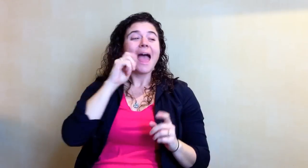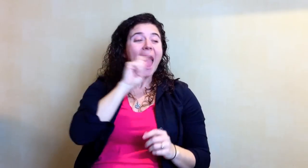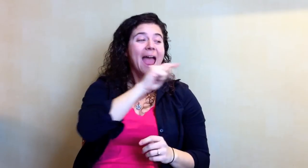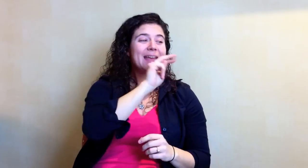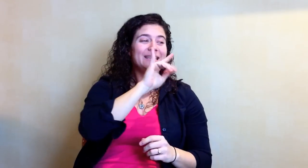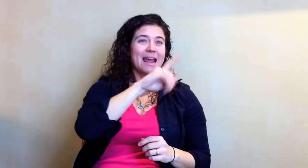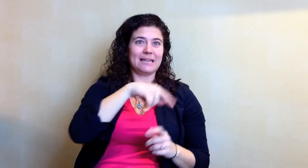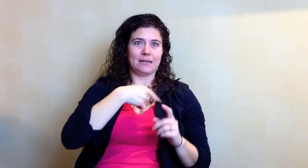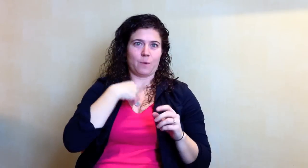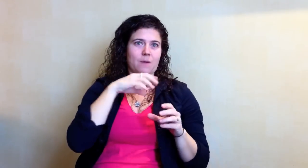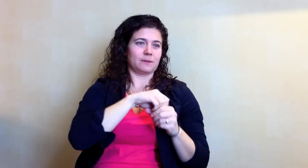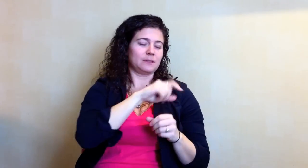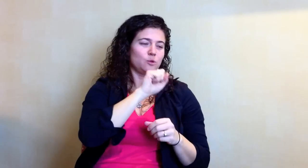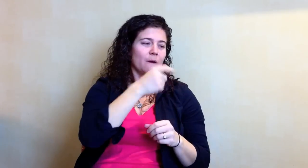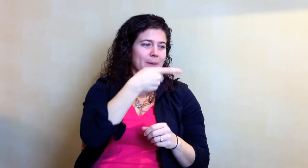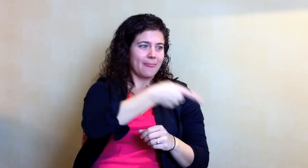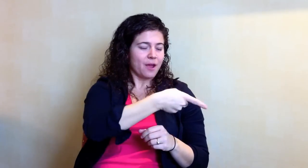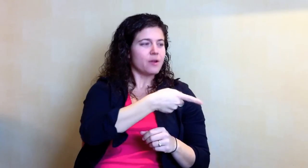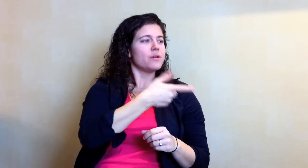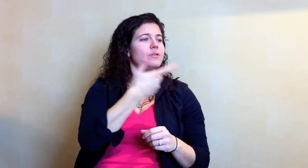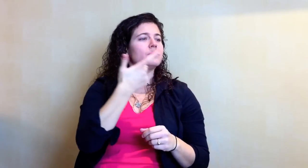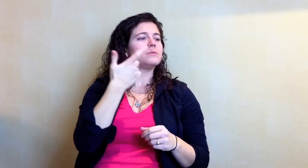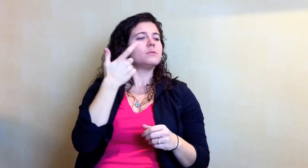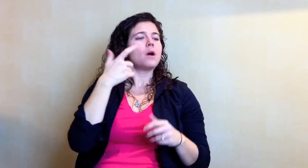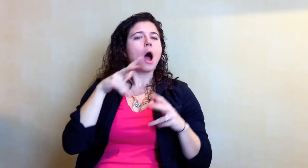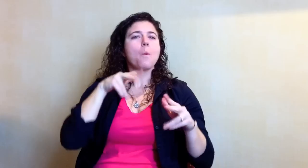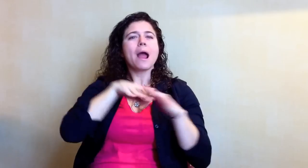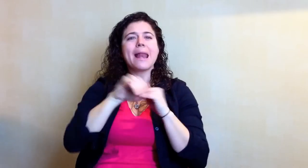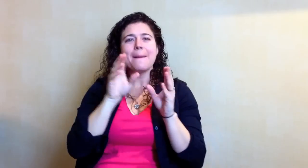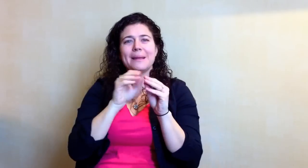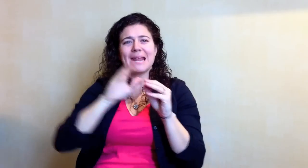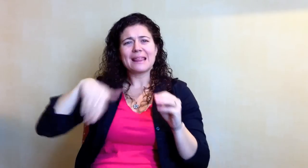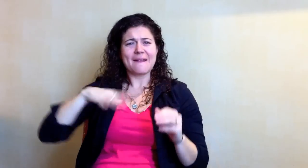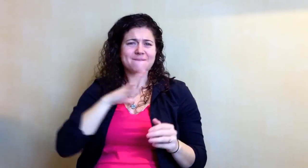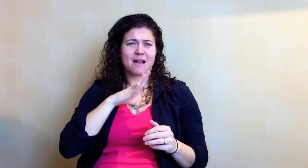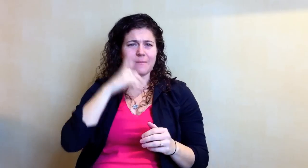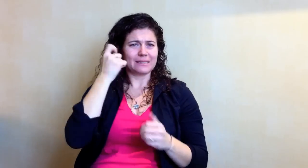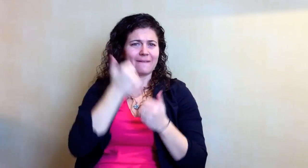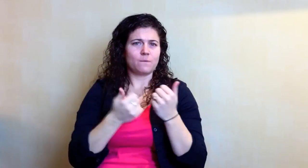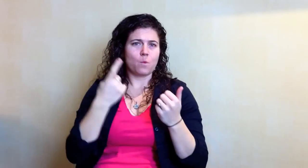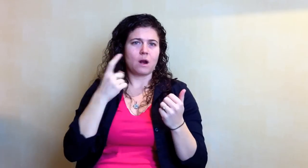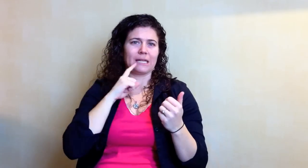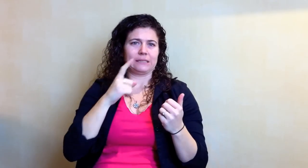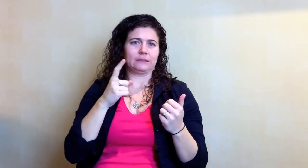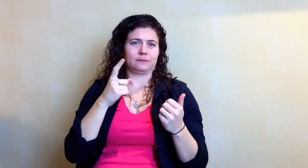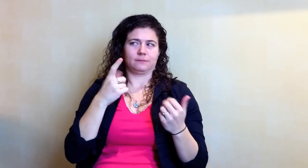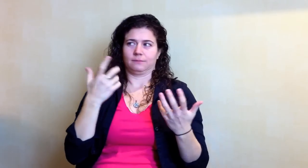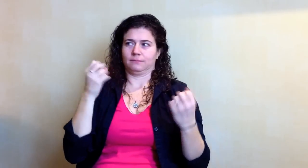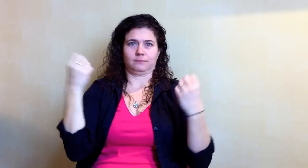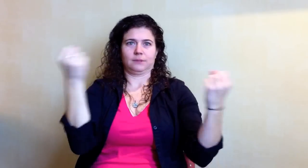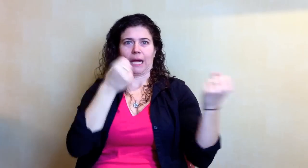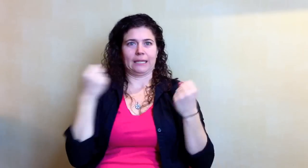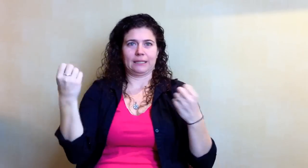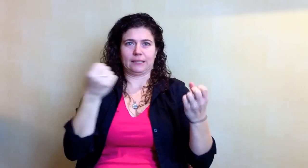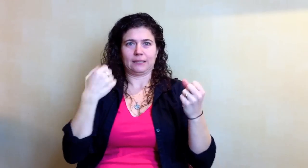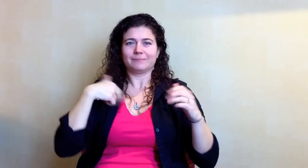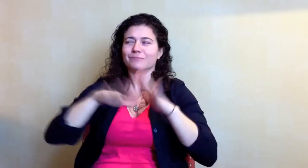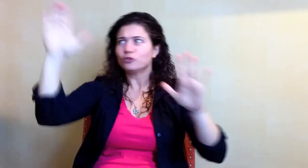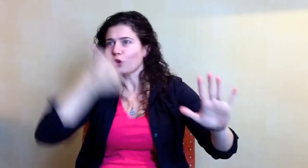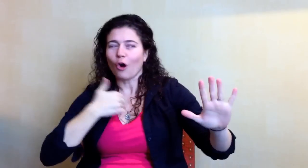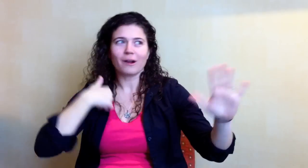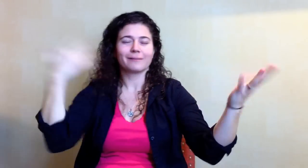At the student government in NTID, I could walk in late as everyone was signing. I can easily slip in and apologized.